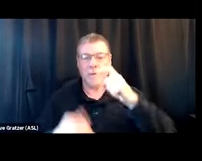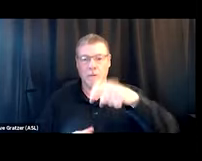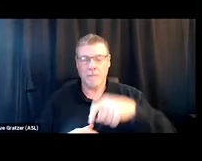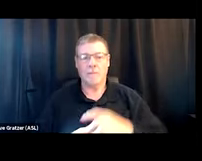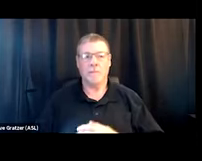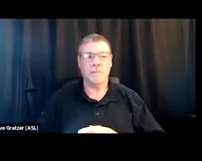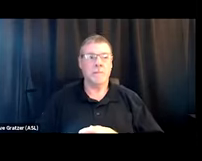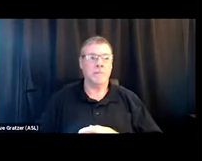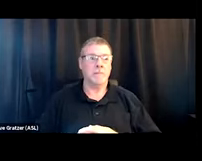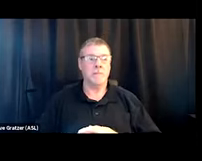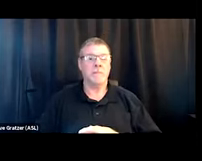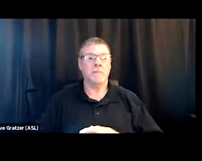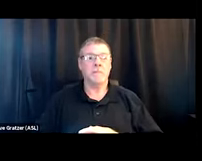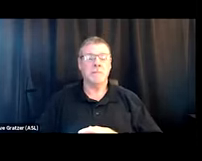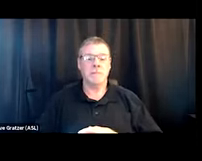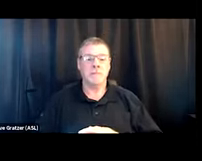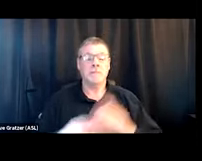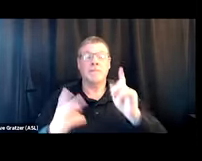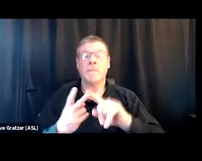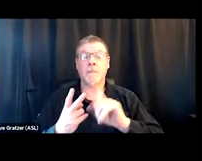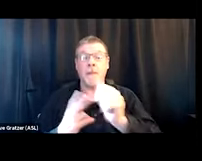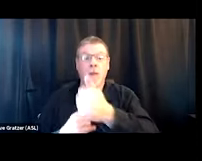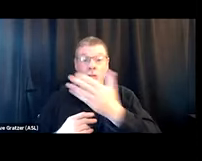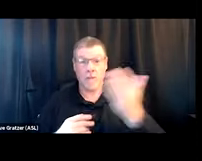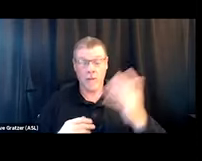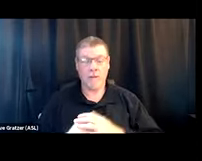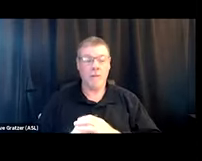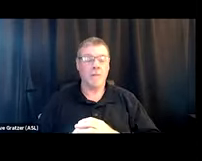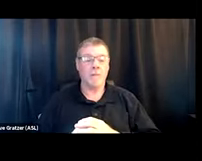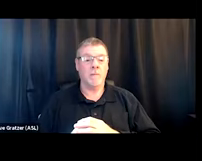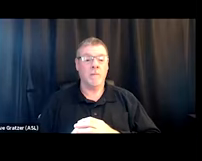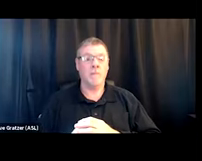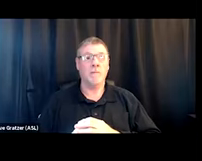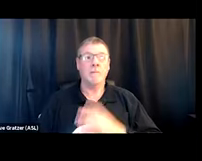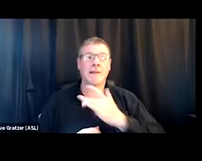The other thing that many communities have, usually through, like,